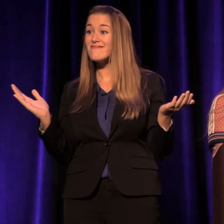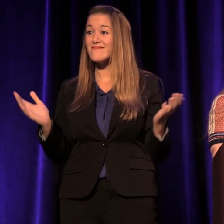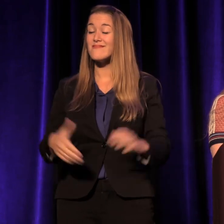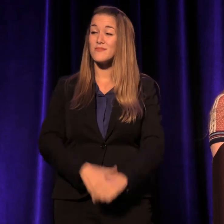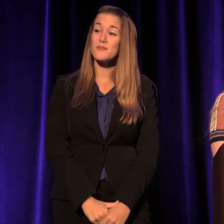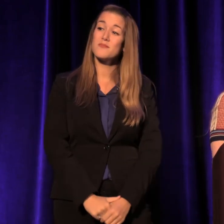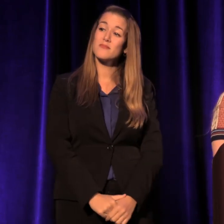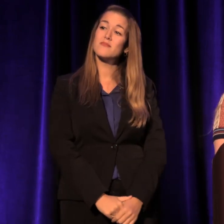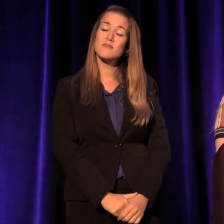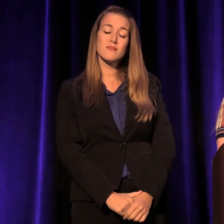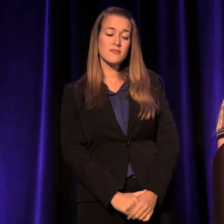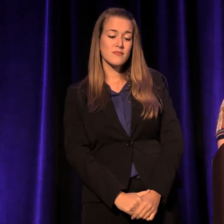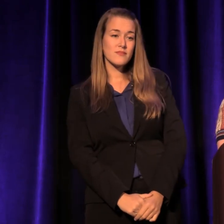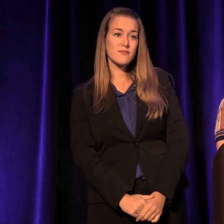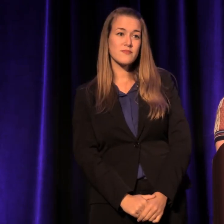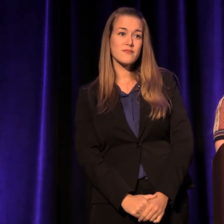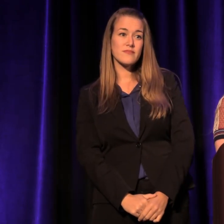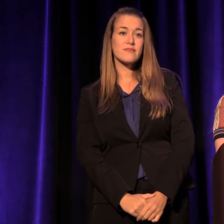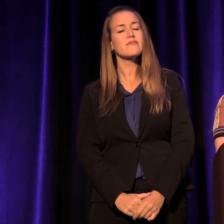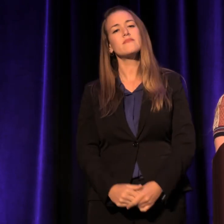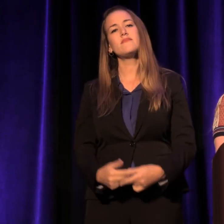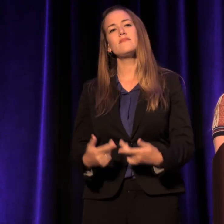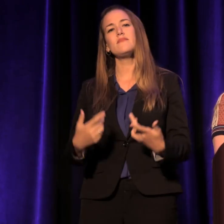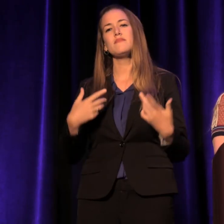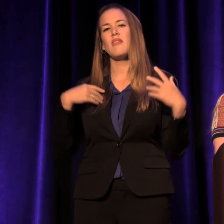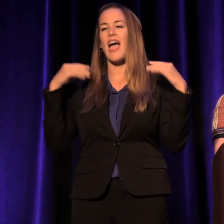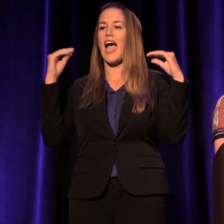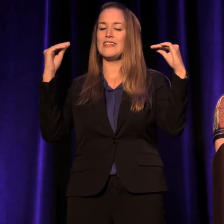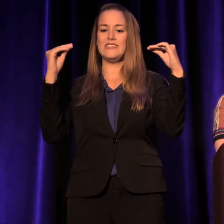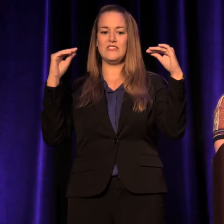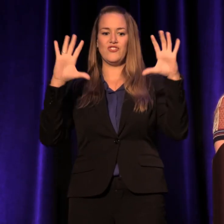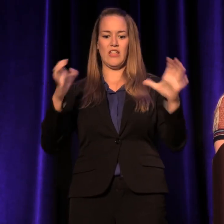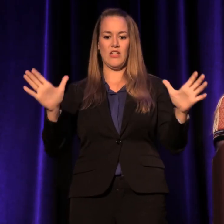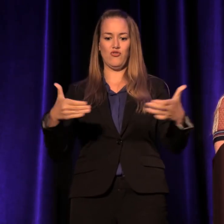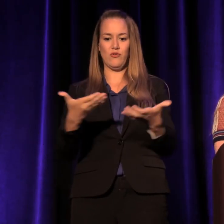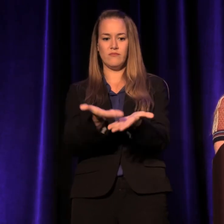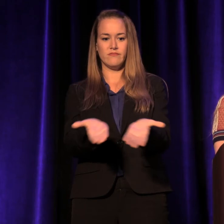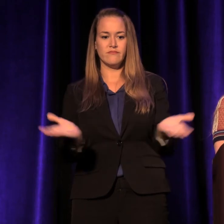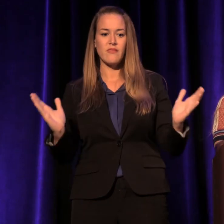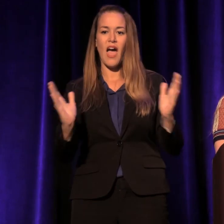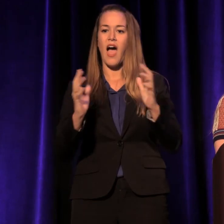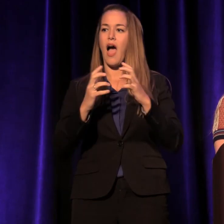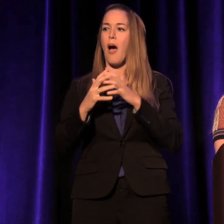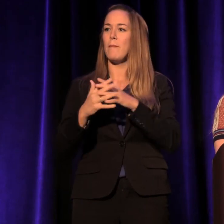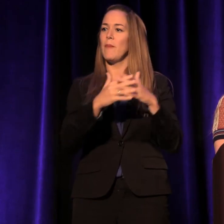In a way, I teach in the classroom of American broken-down dreams.